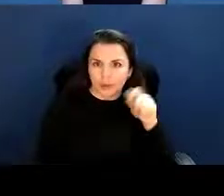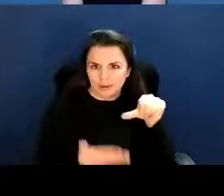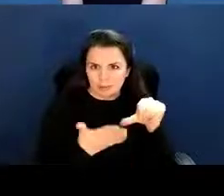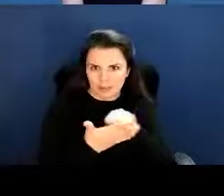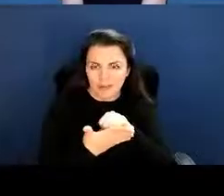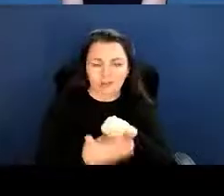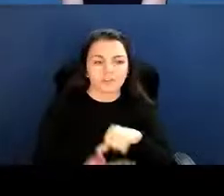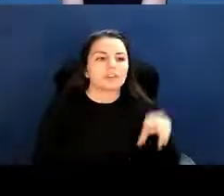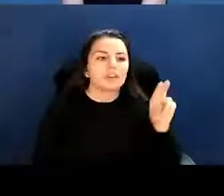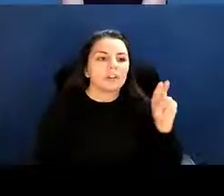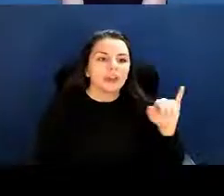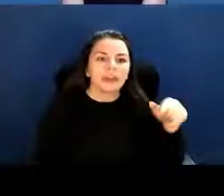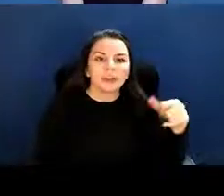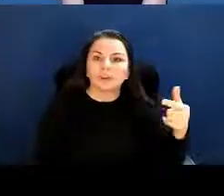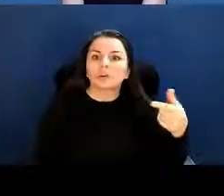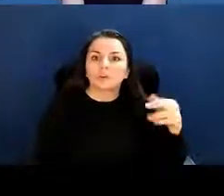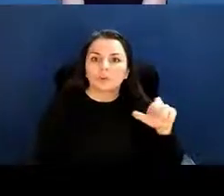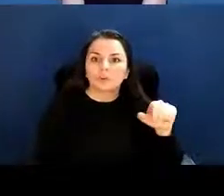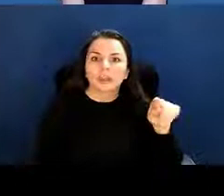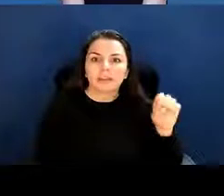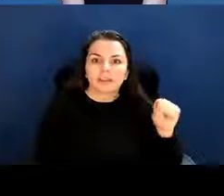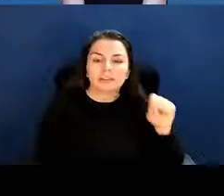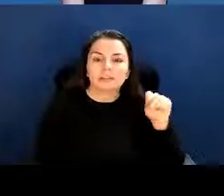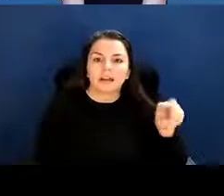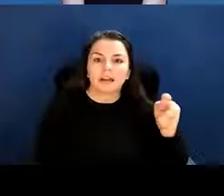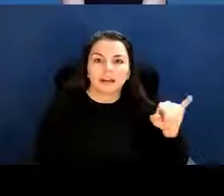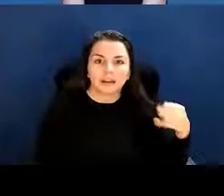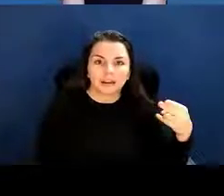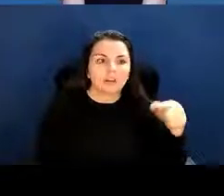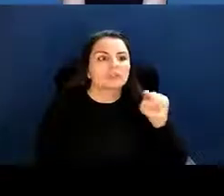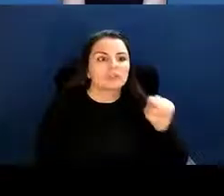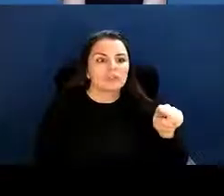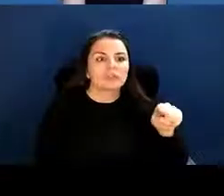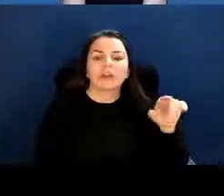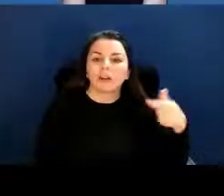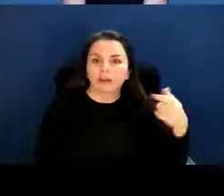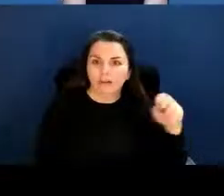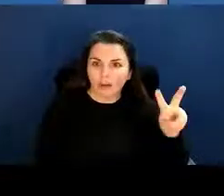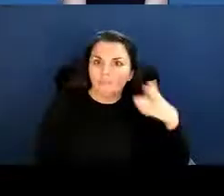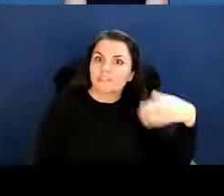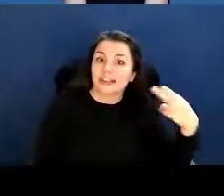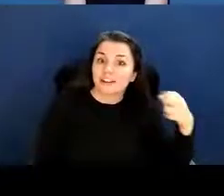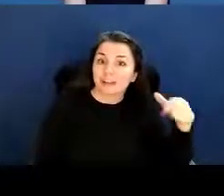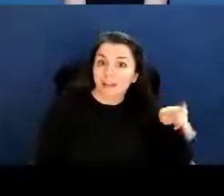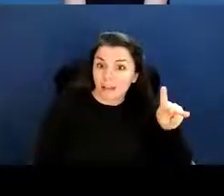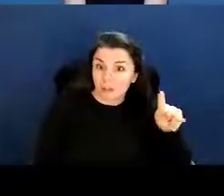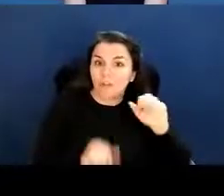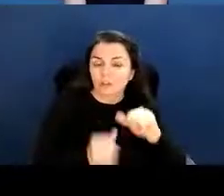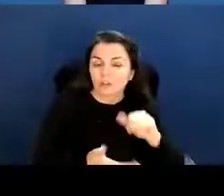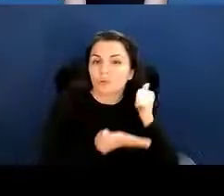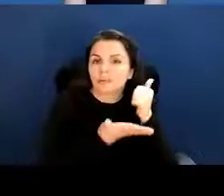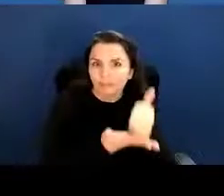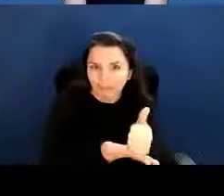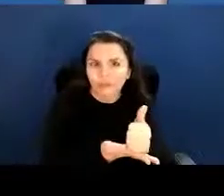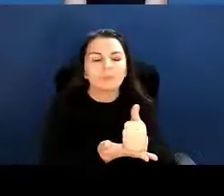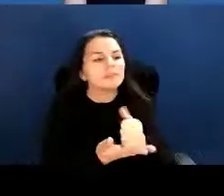There are links with more policies, application guides, frequently asked questions, and a chat box that will also help direct you